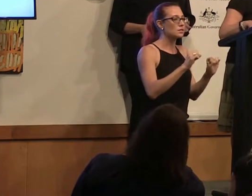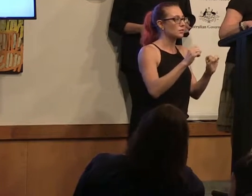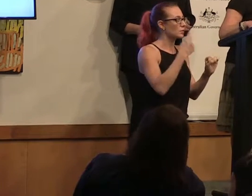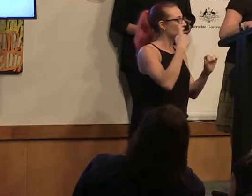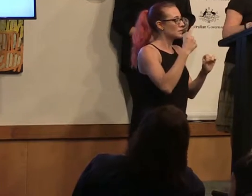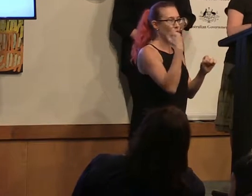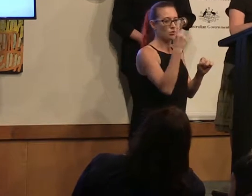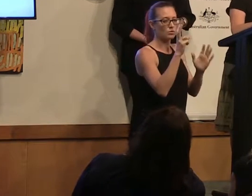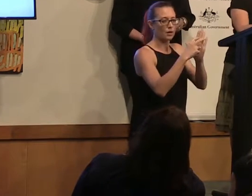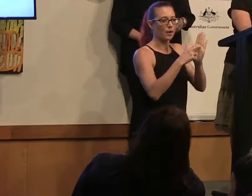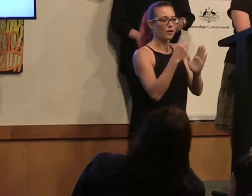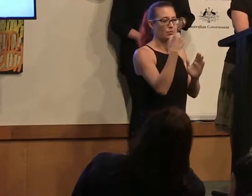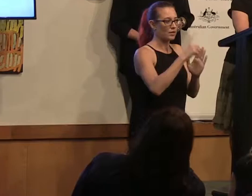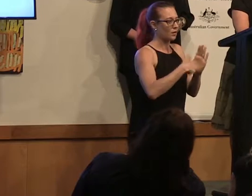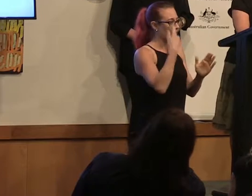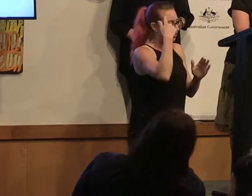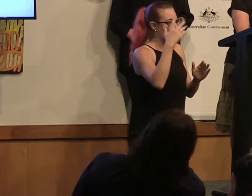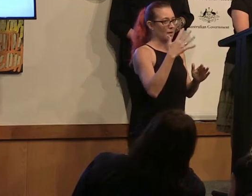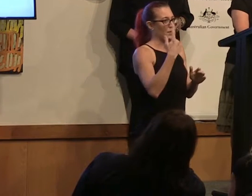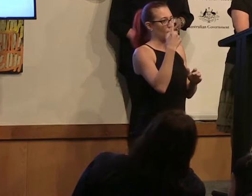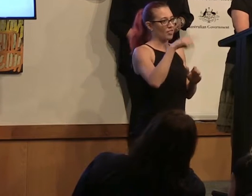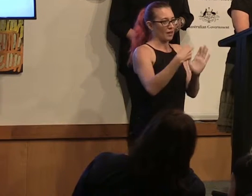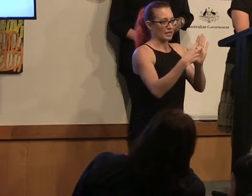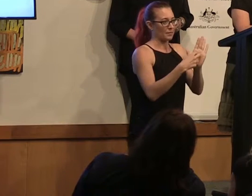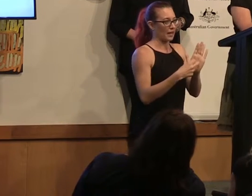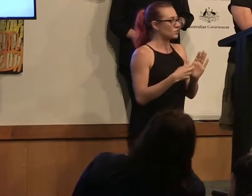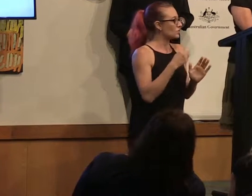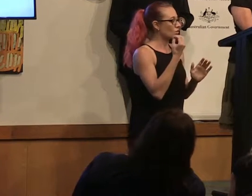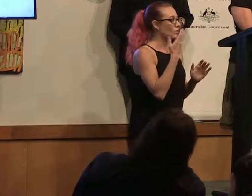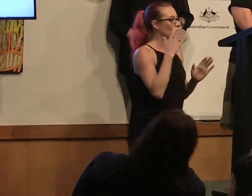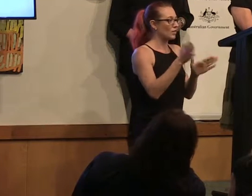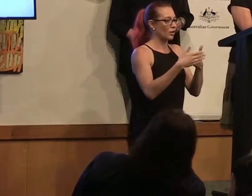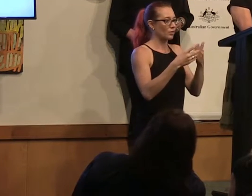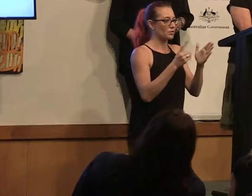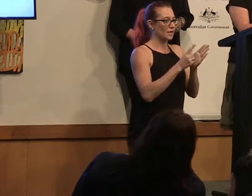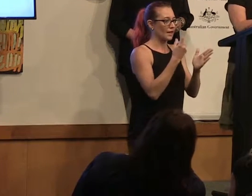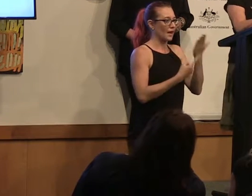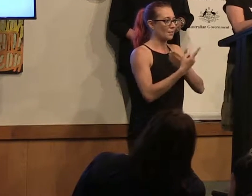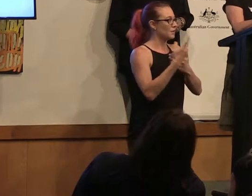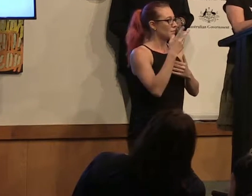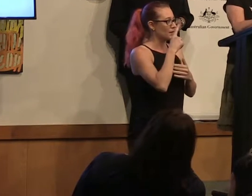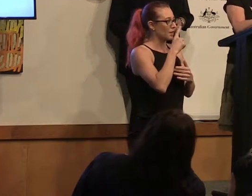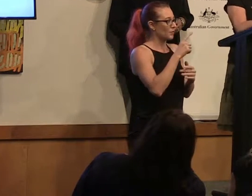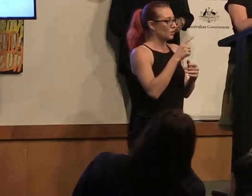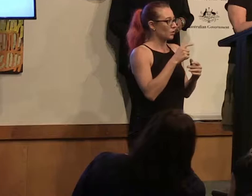applying and at one time we thought we might get a thousand applications so when the close date came and alot people get so far and then go "oh god, this